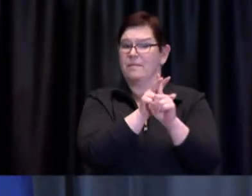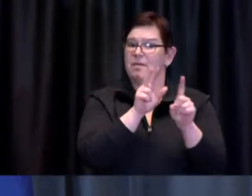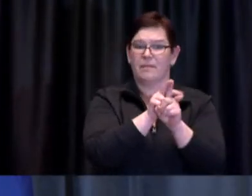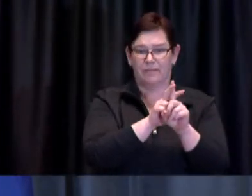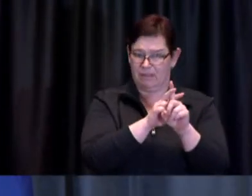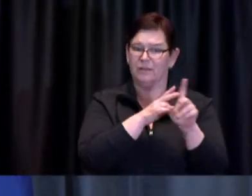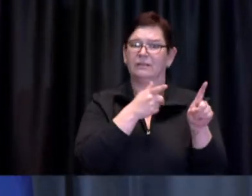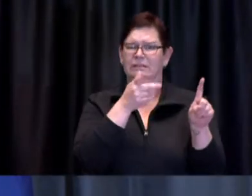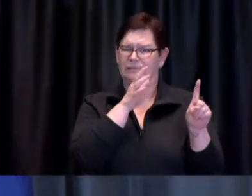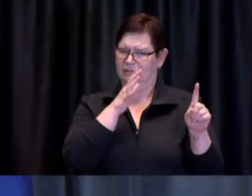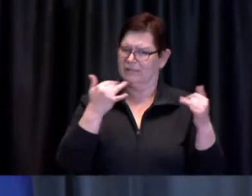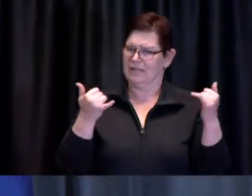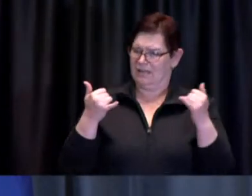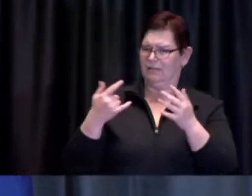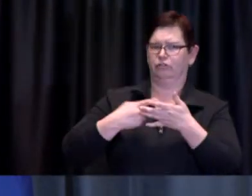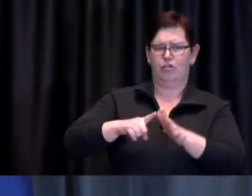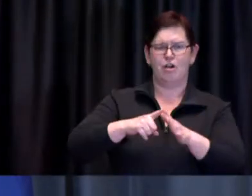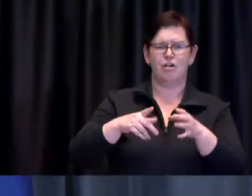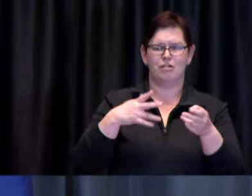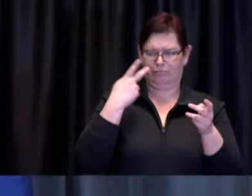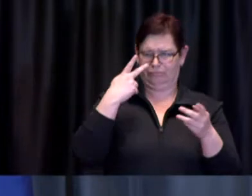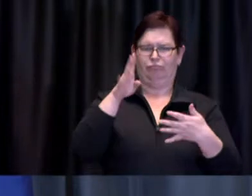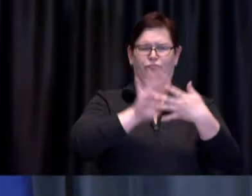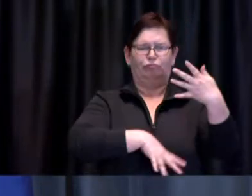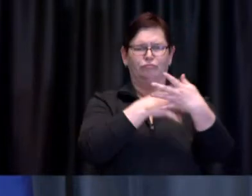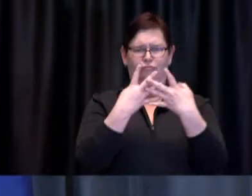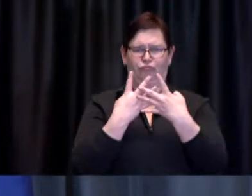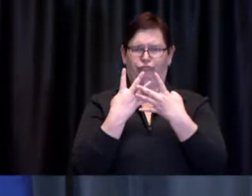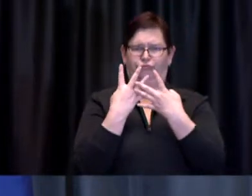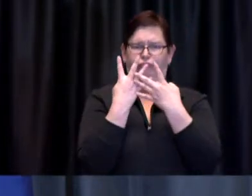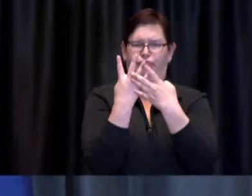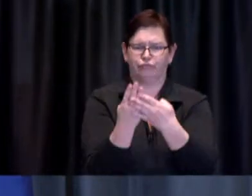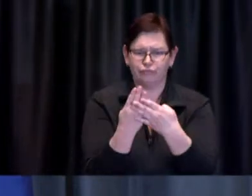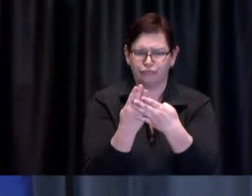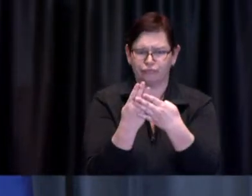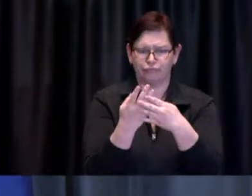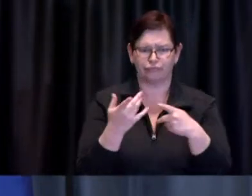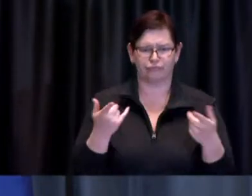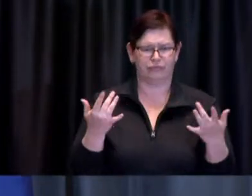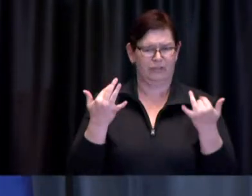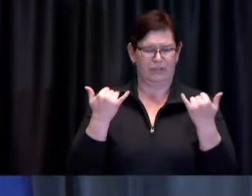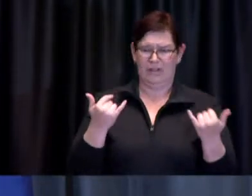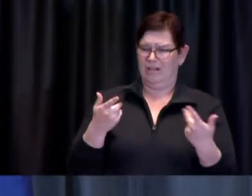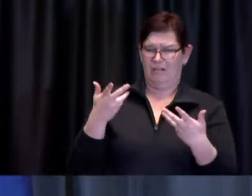All nine of our City-operated clinics are fully booked all of this week,